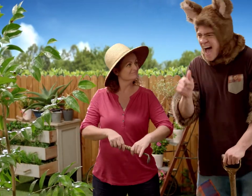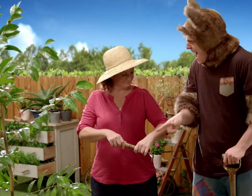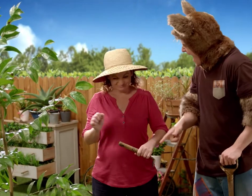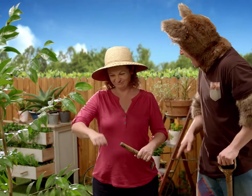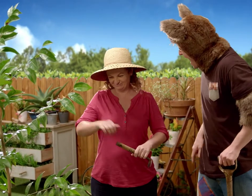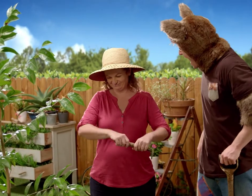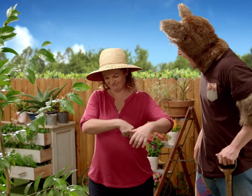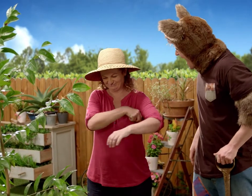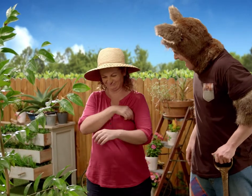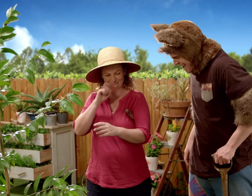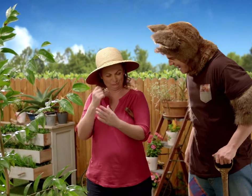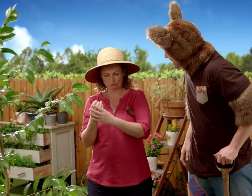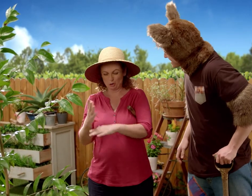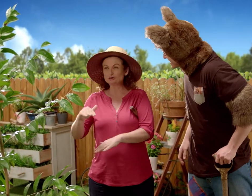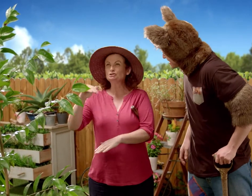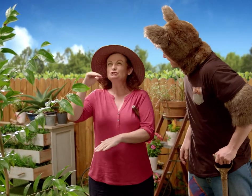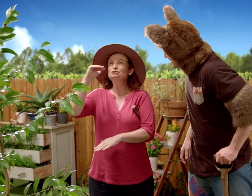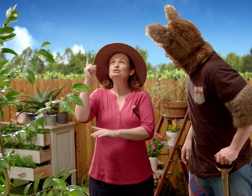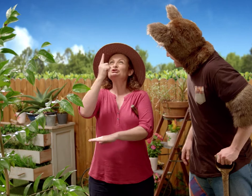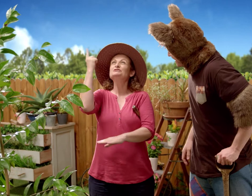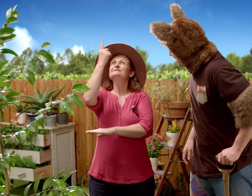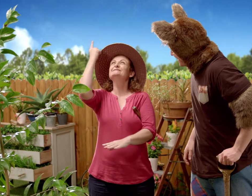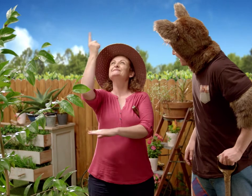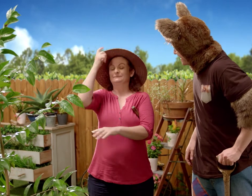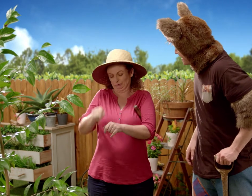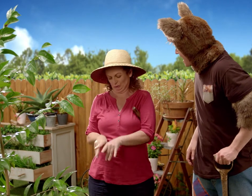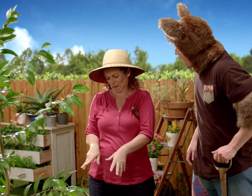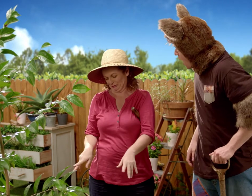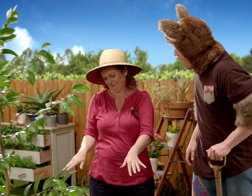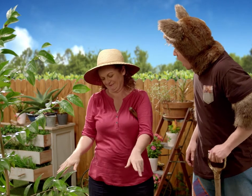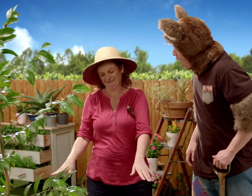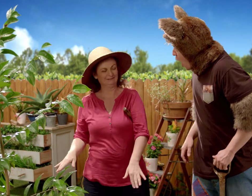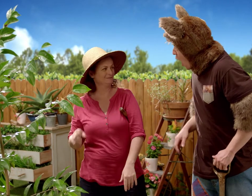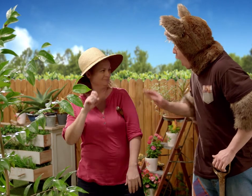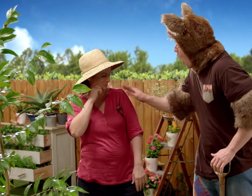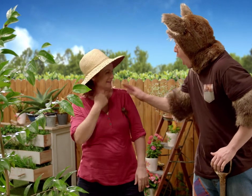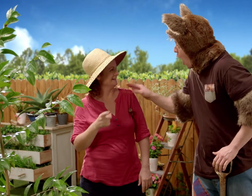That looks great. Yes, it's going to be a big tall tree with lots of roots.